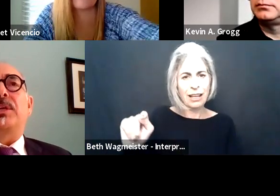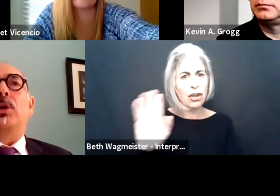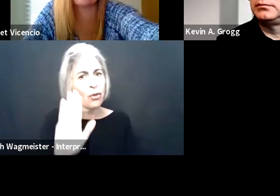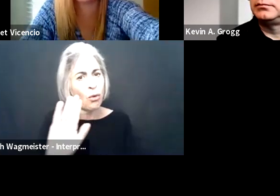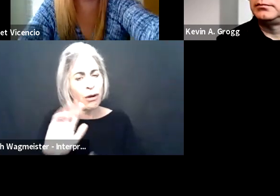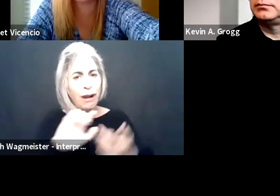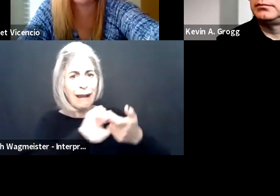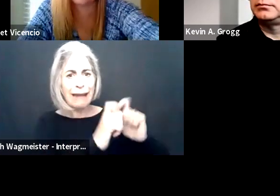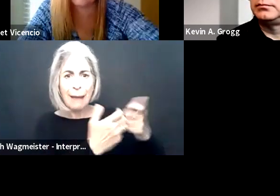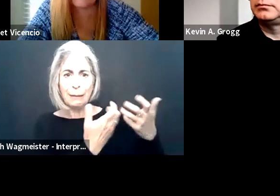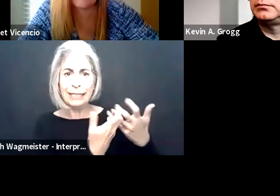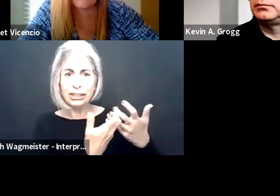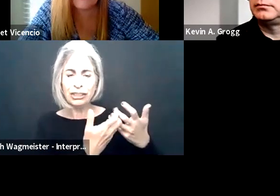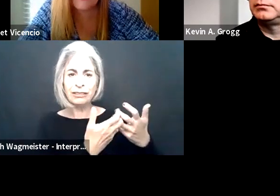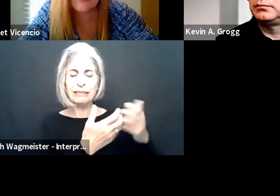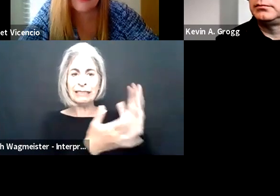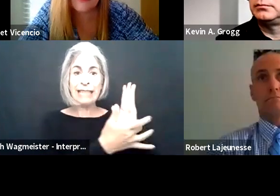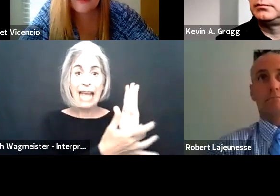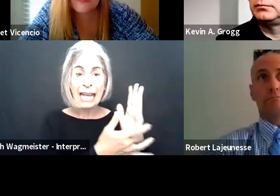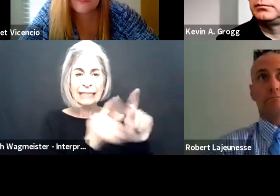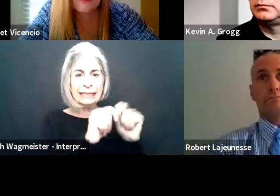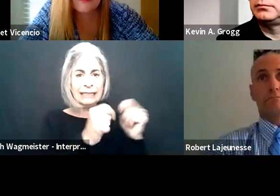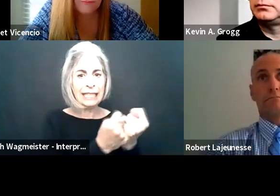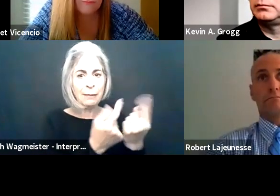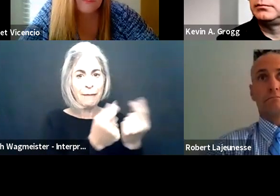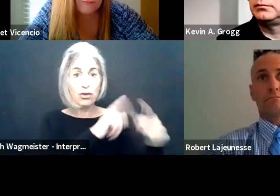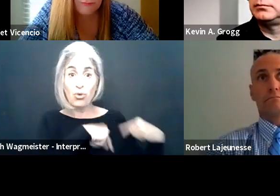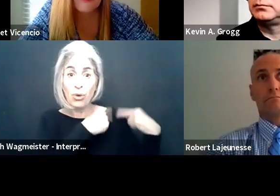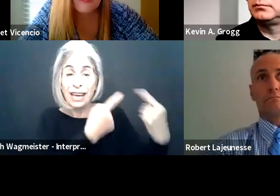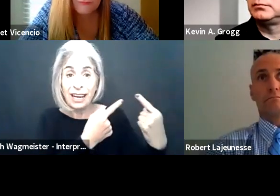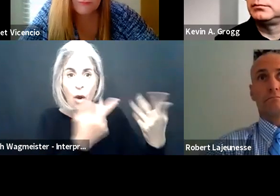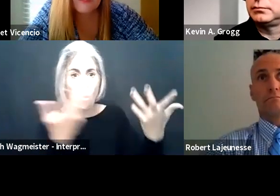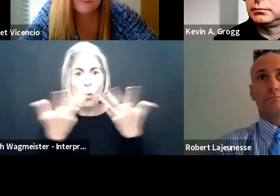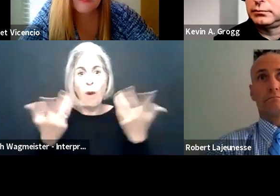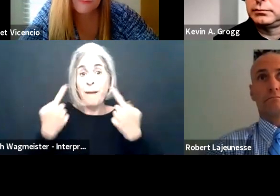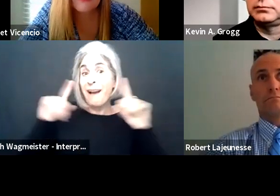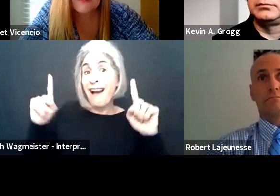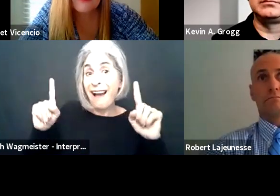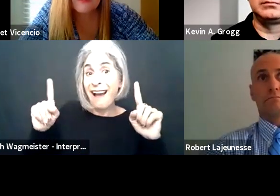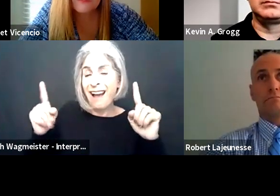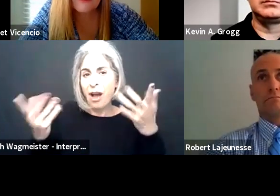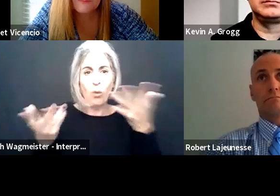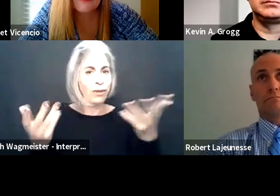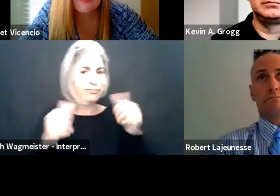like what Janet has been doing at AT&T and, you know, what has your accommodation and technology teams, what have they done, what's worked, what